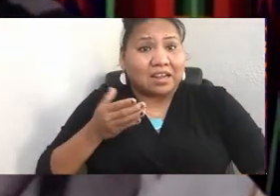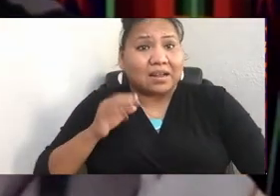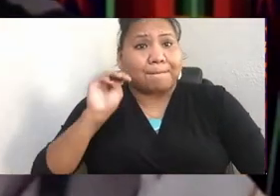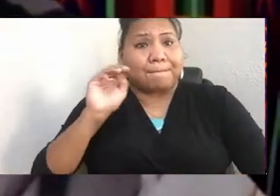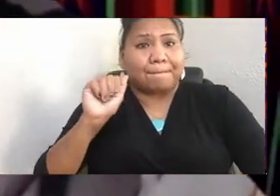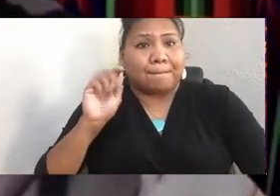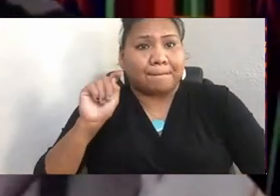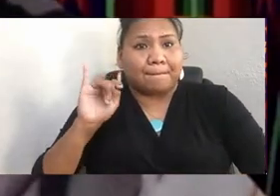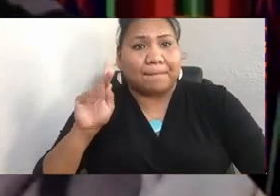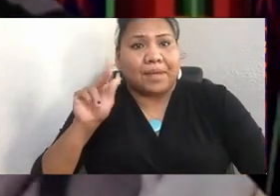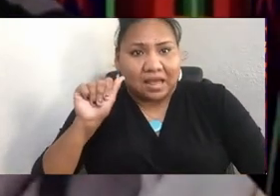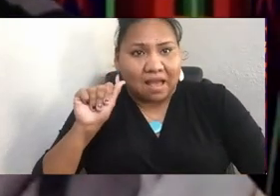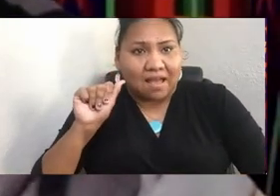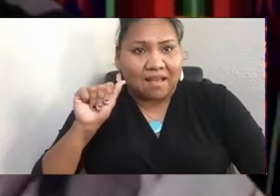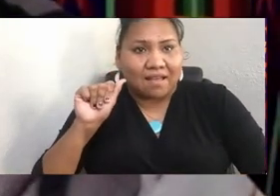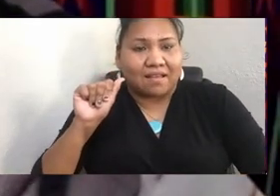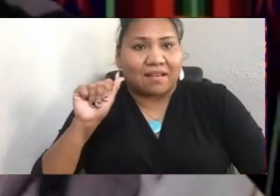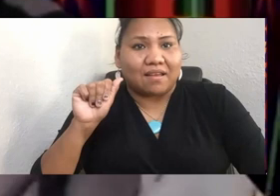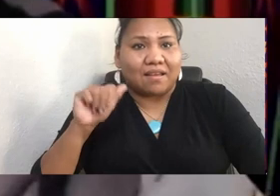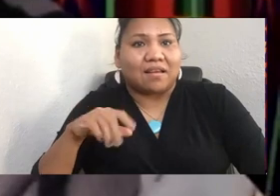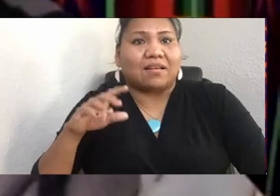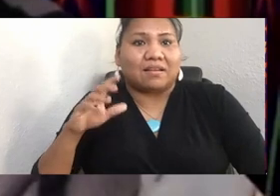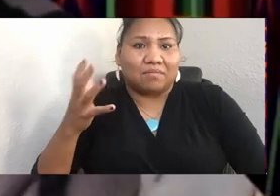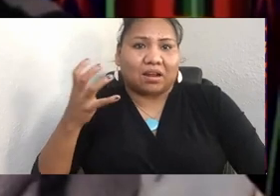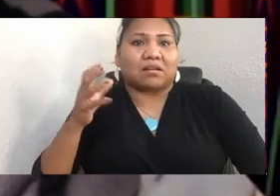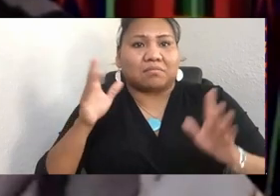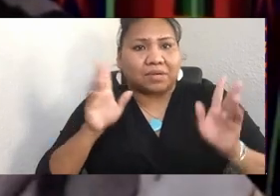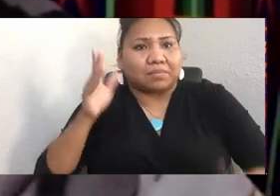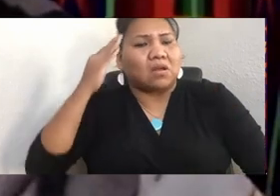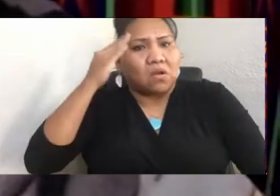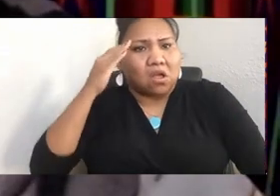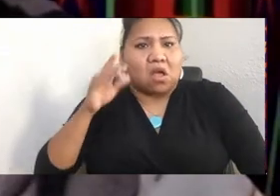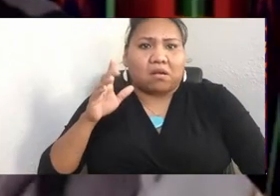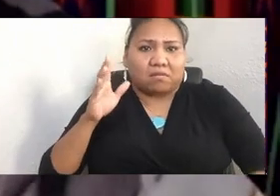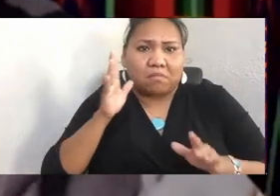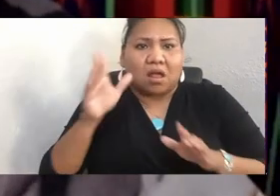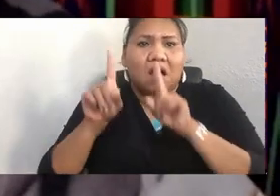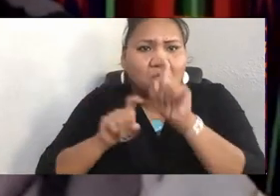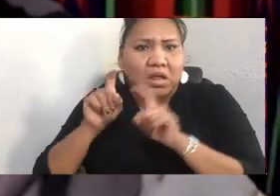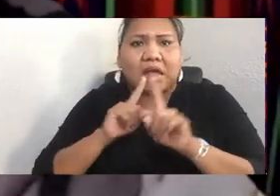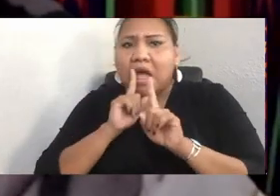want to let folks know that there will be a question-and-answer period afterwards.